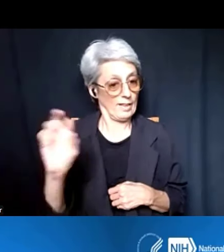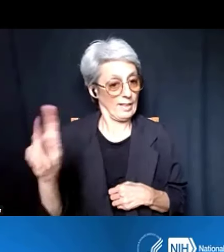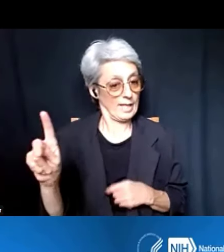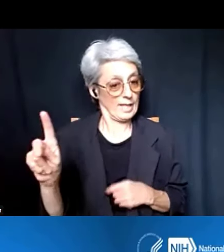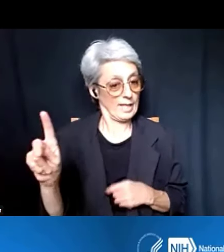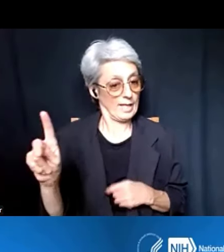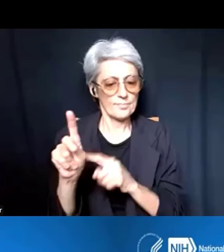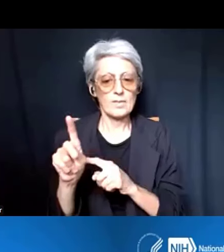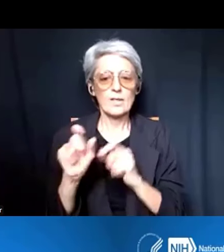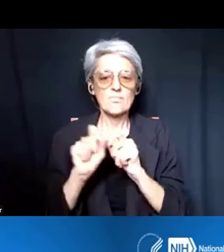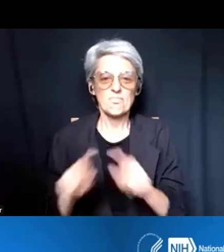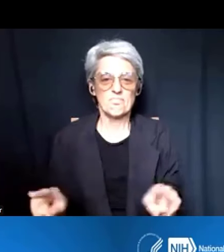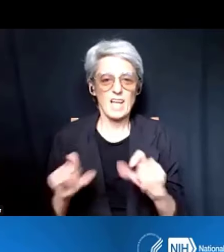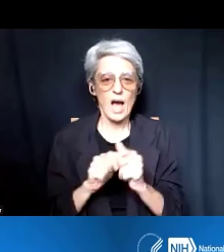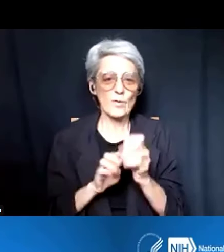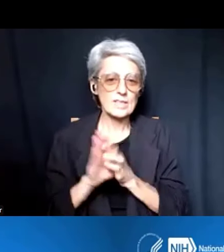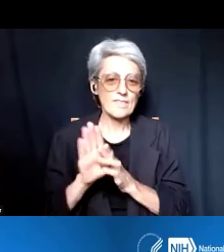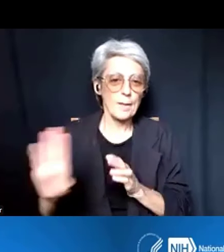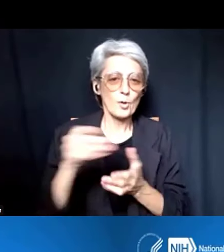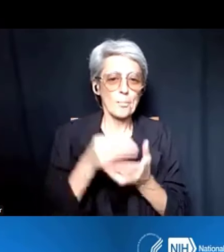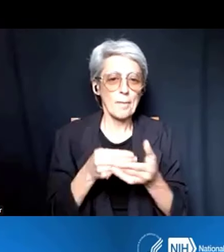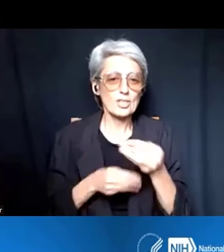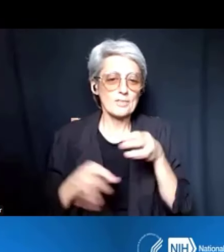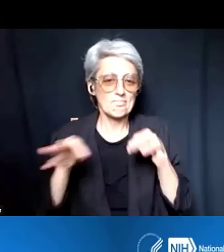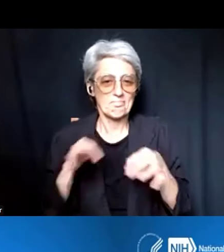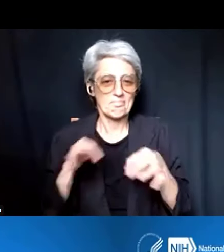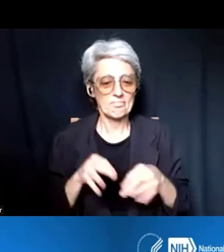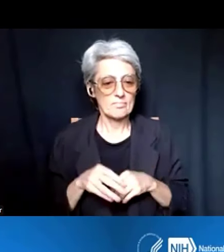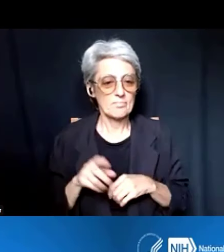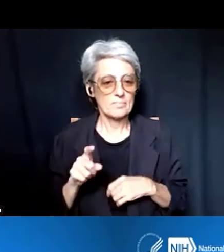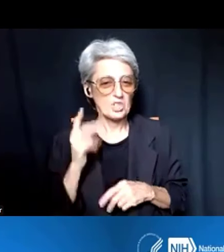just so people know that. You should always reach out to the grants management